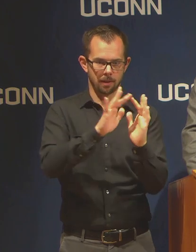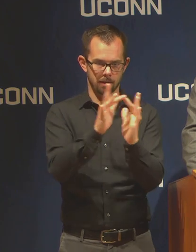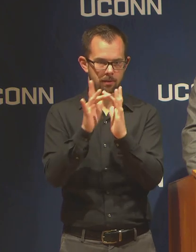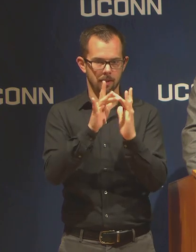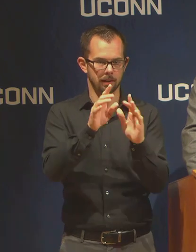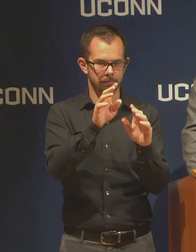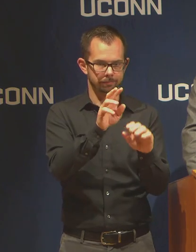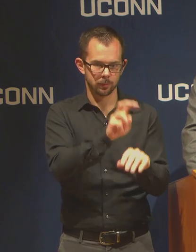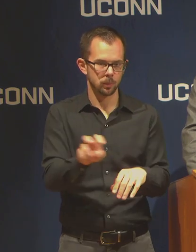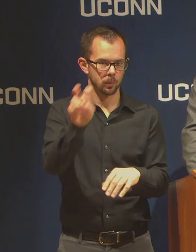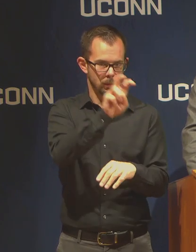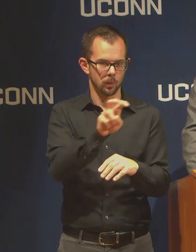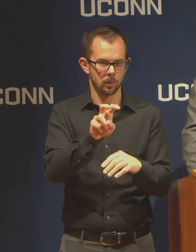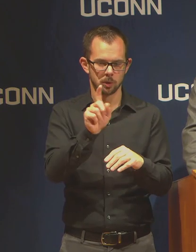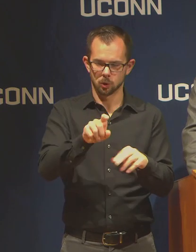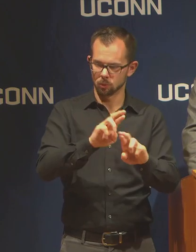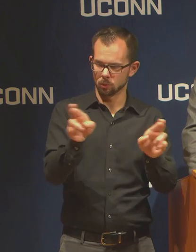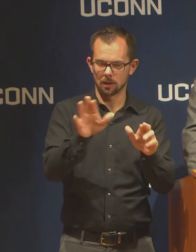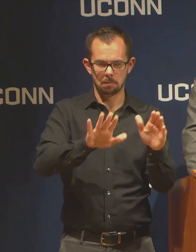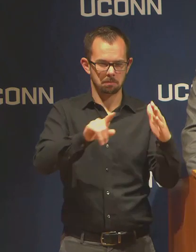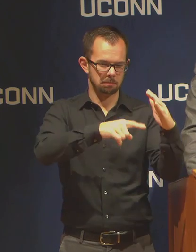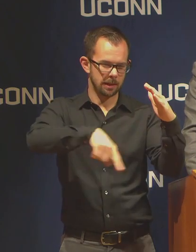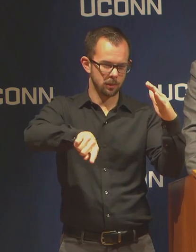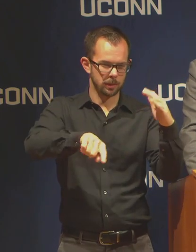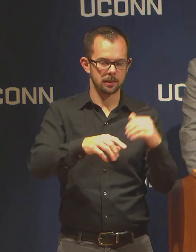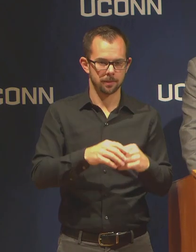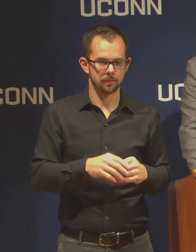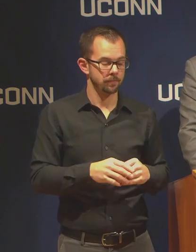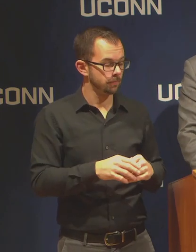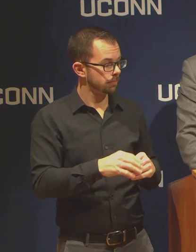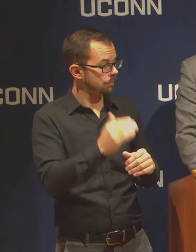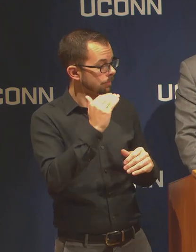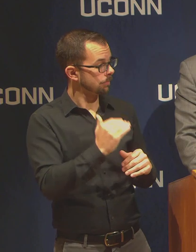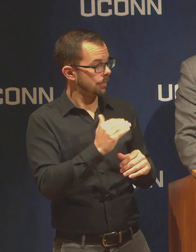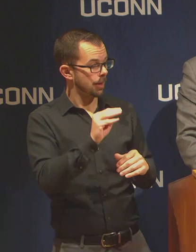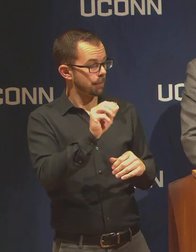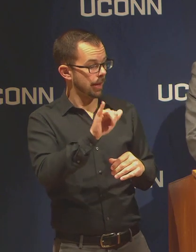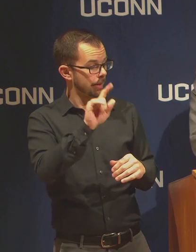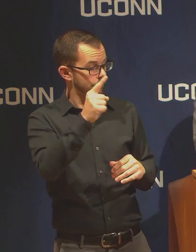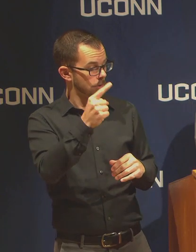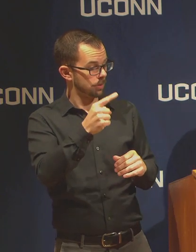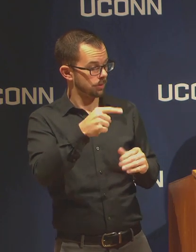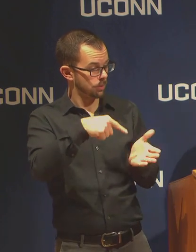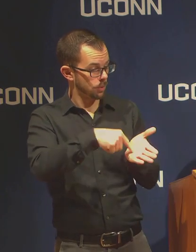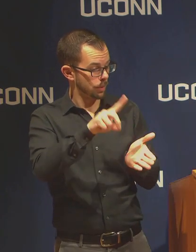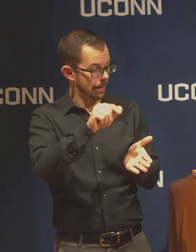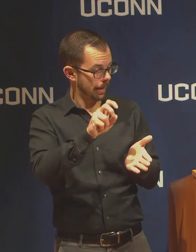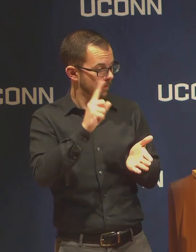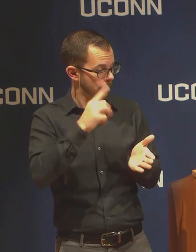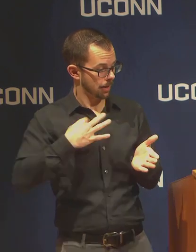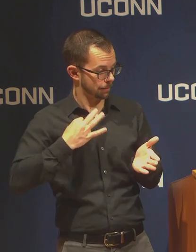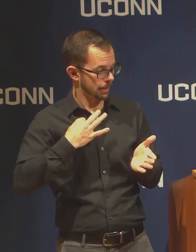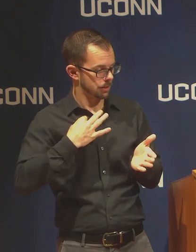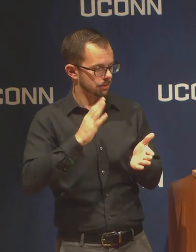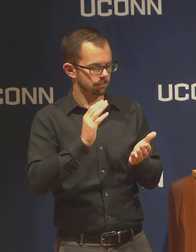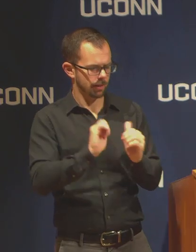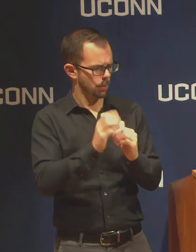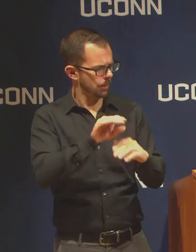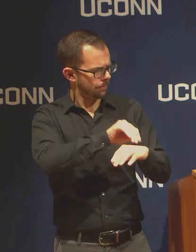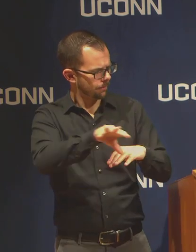How will the situation affect applicants and the May 1 decision deadline? At this point it's early for